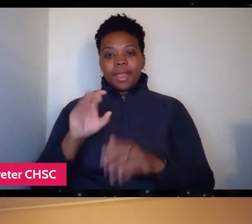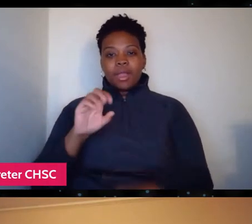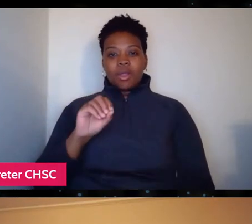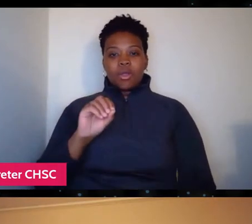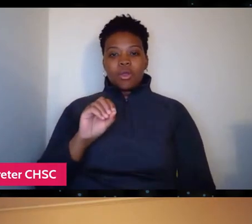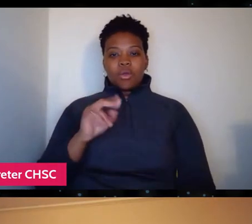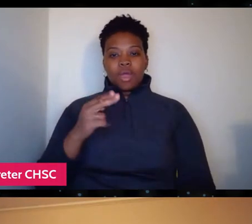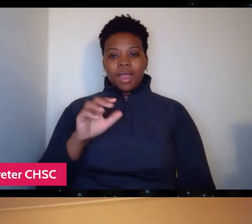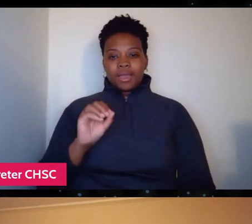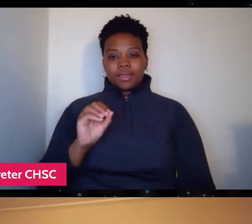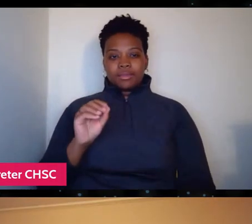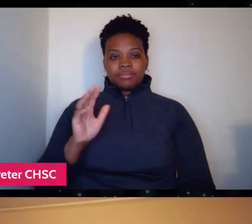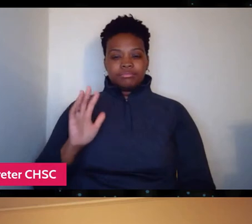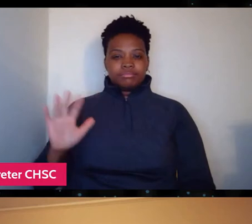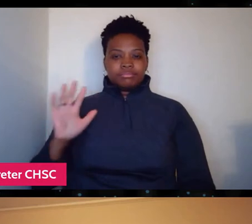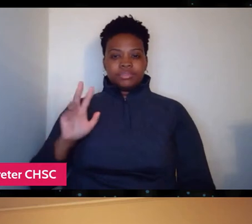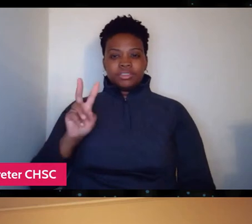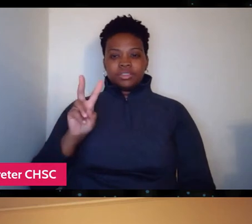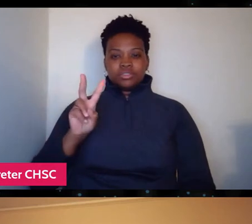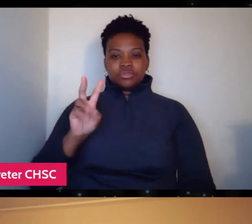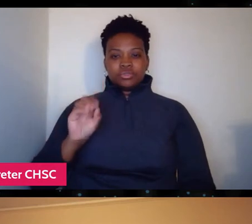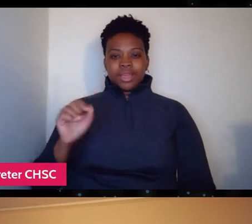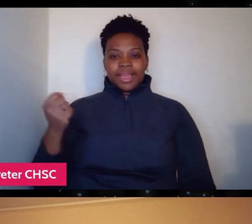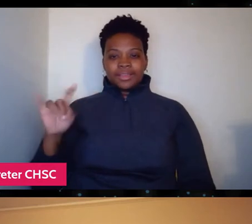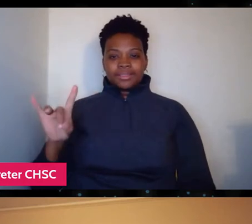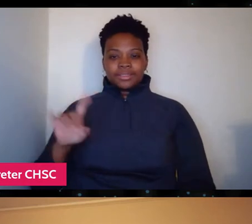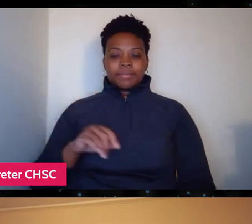And there were clinics in Ashtabula, Youngstown, Dayton.